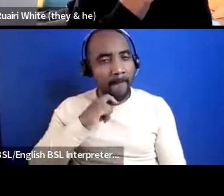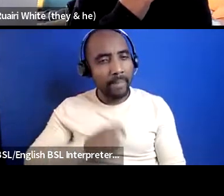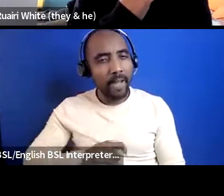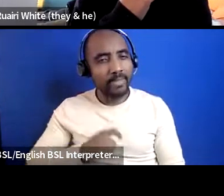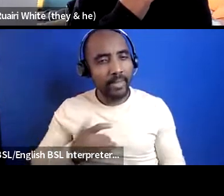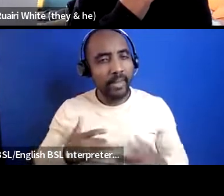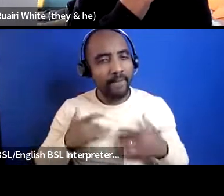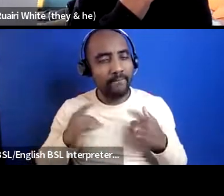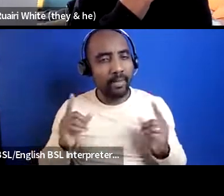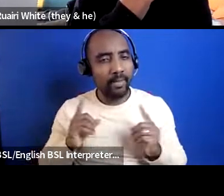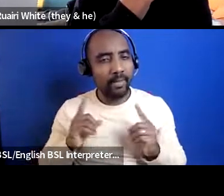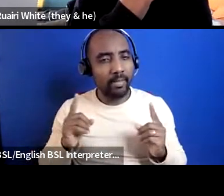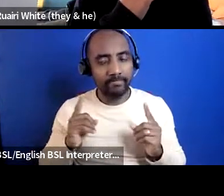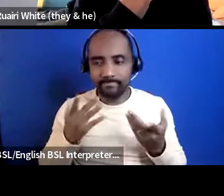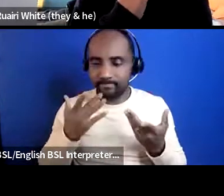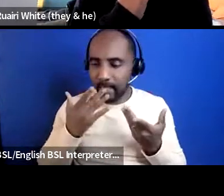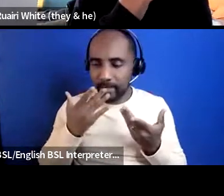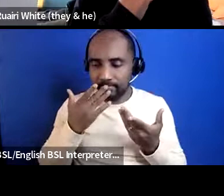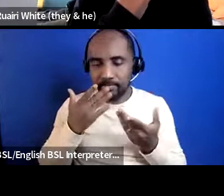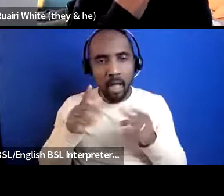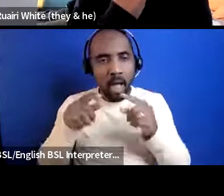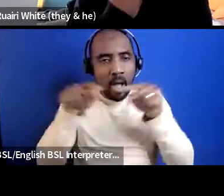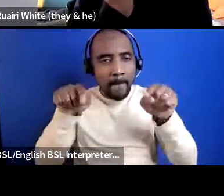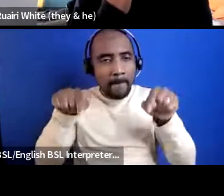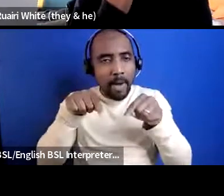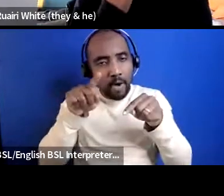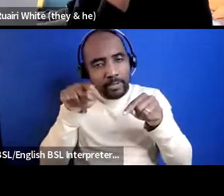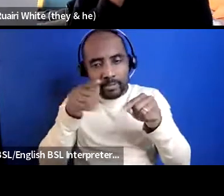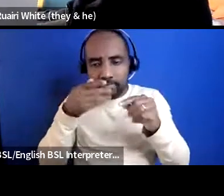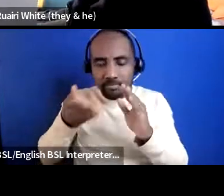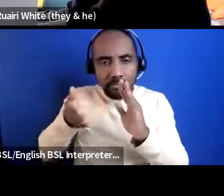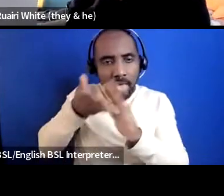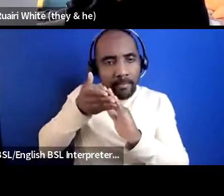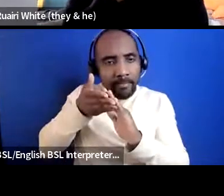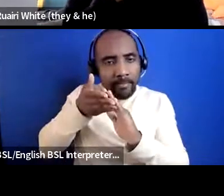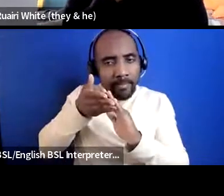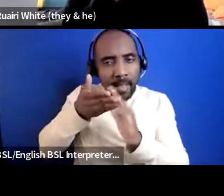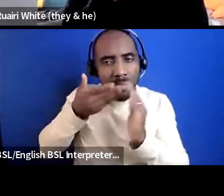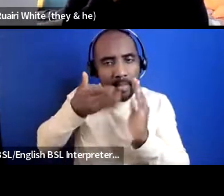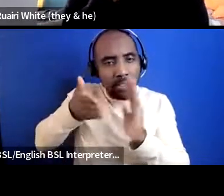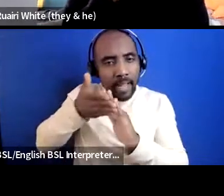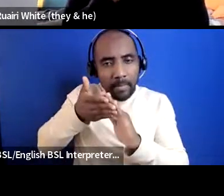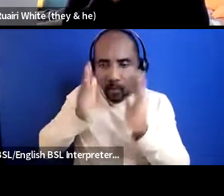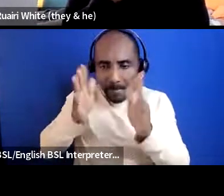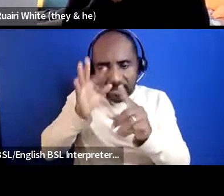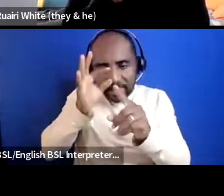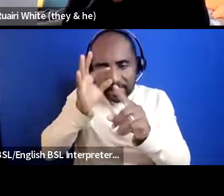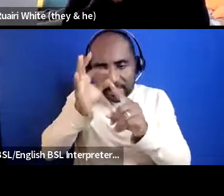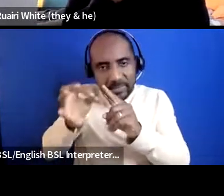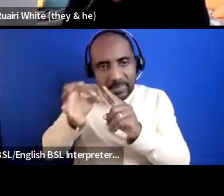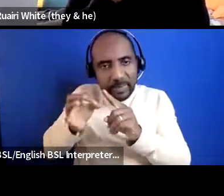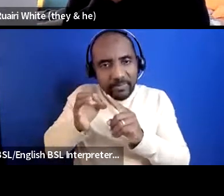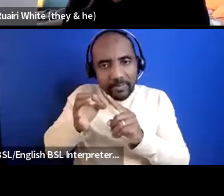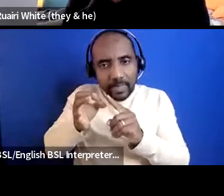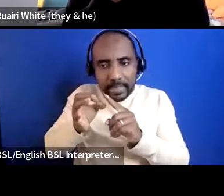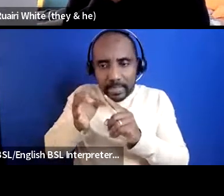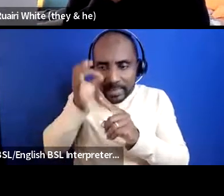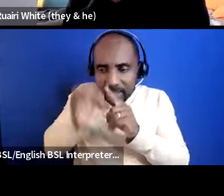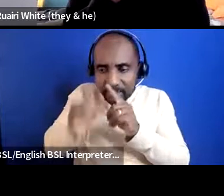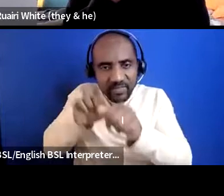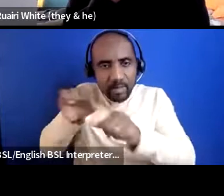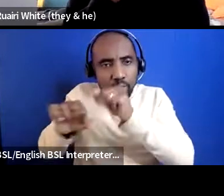put in a box um tick box everything has to be is what they want i feel like for small organizations